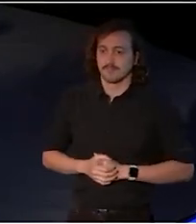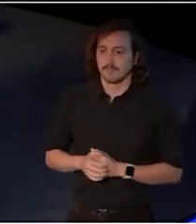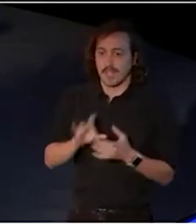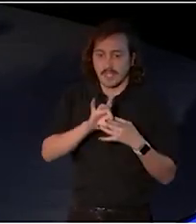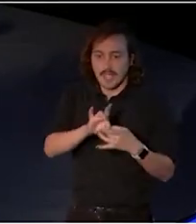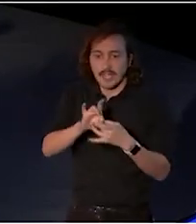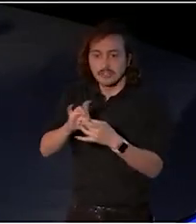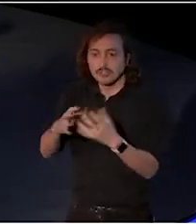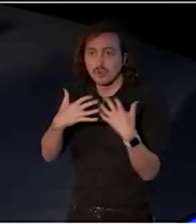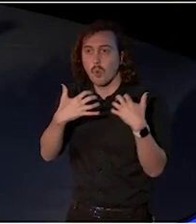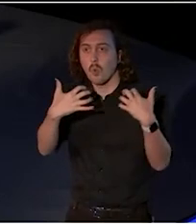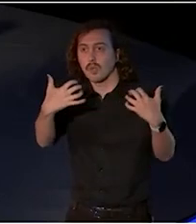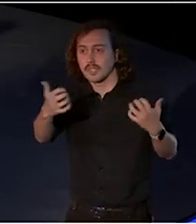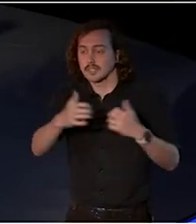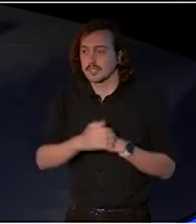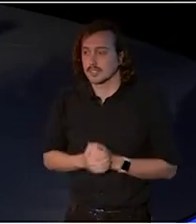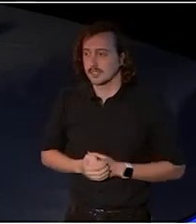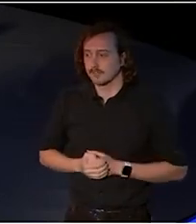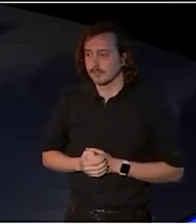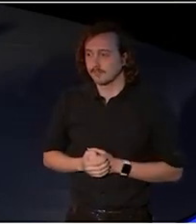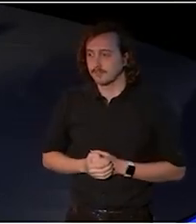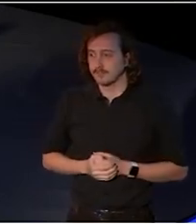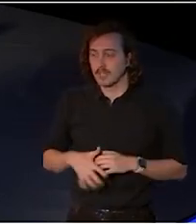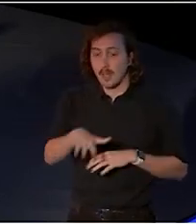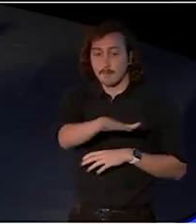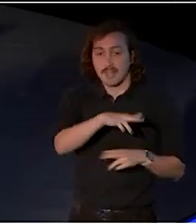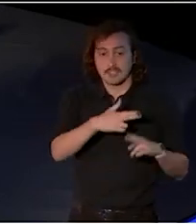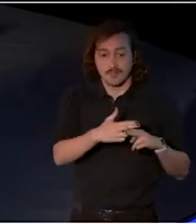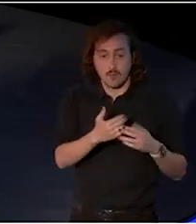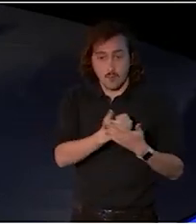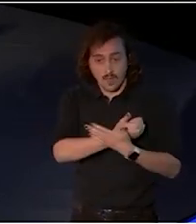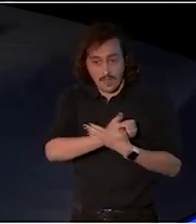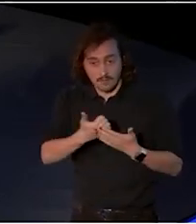A place for every story, a story for every place.